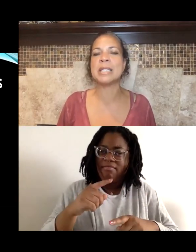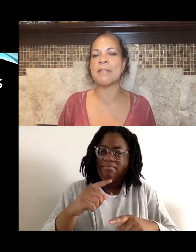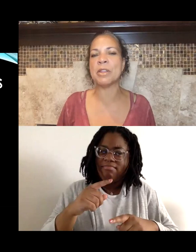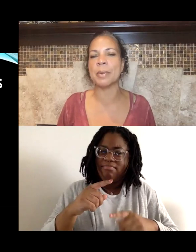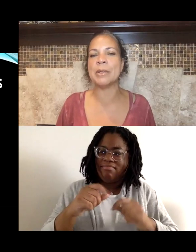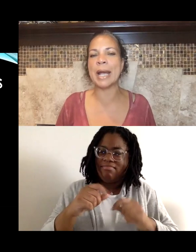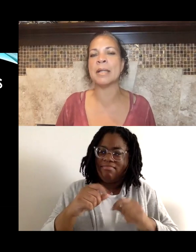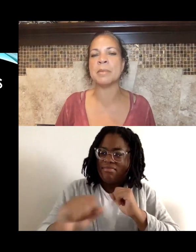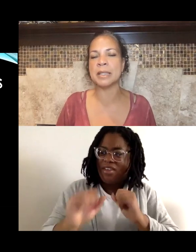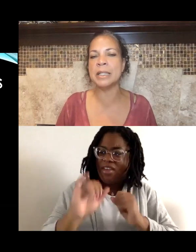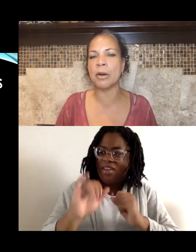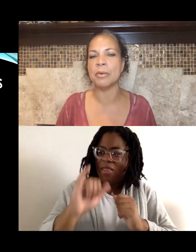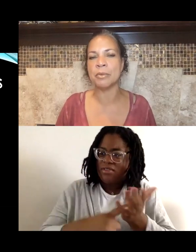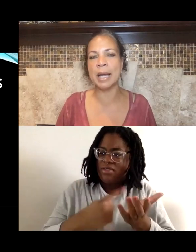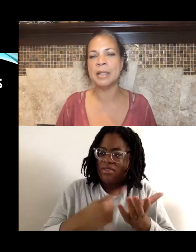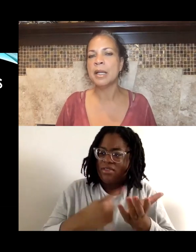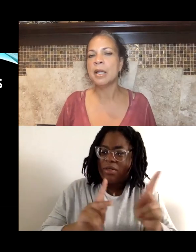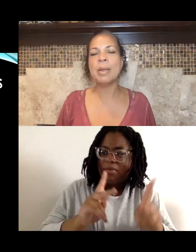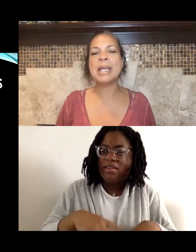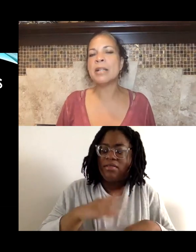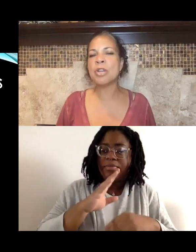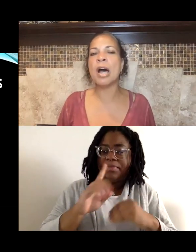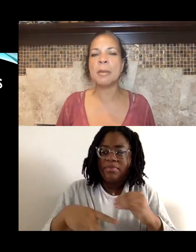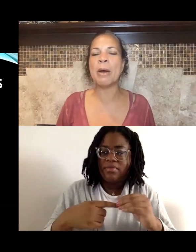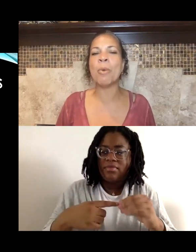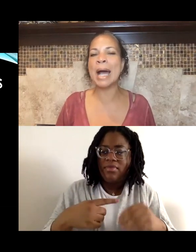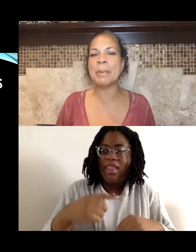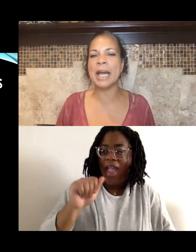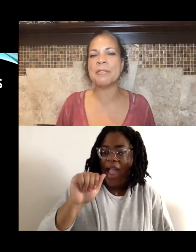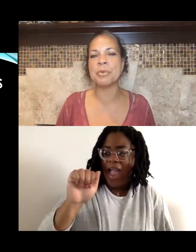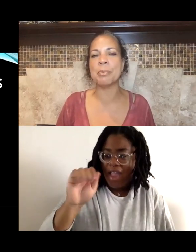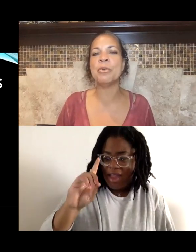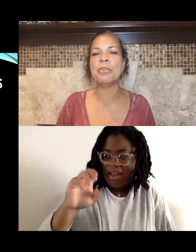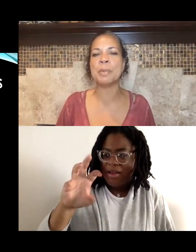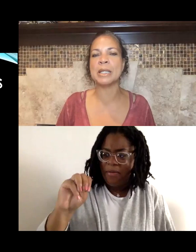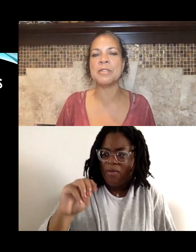seventh grader, Adam Toledo, right? We can't talk about why we have to remove police,